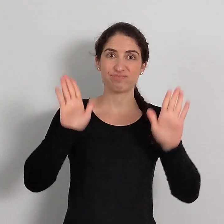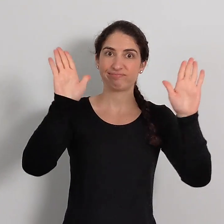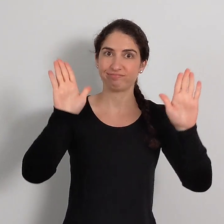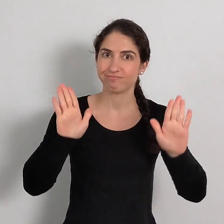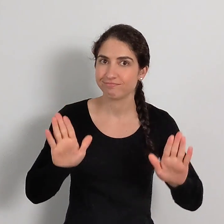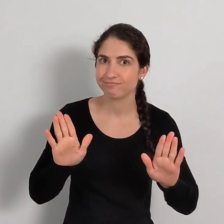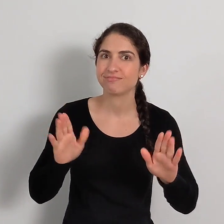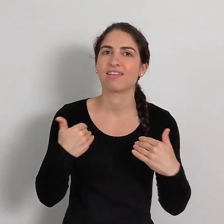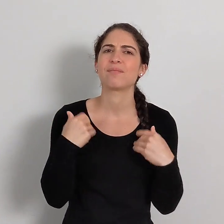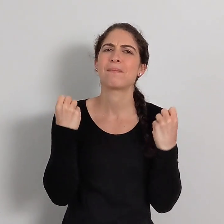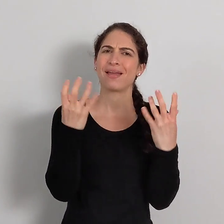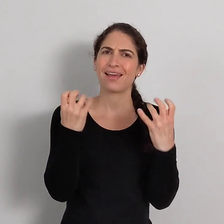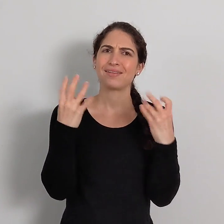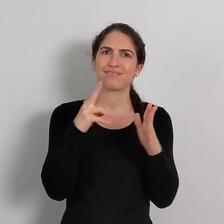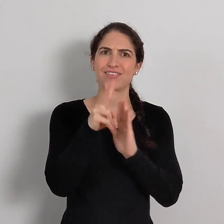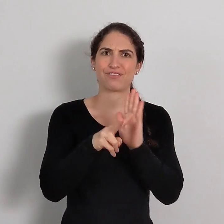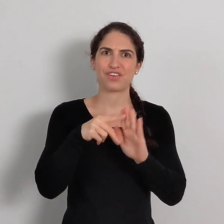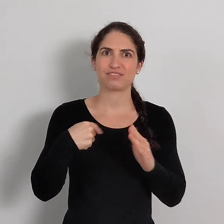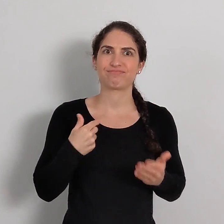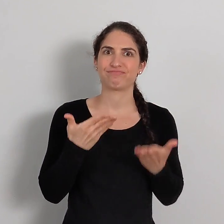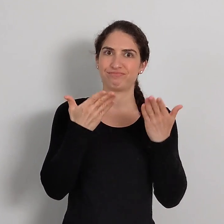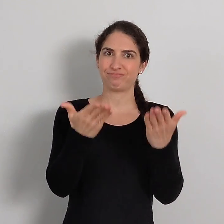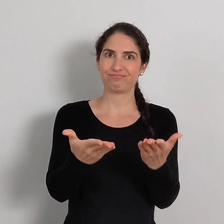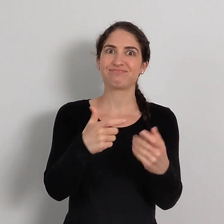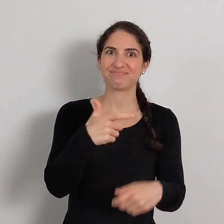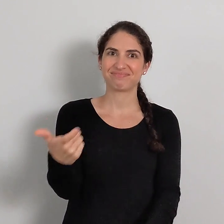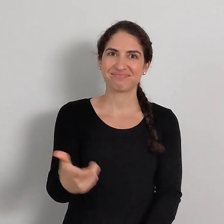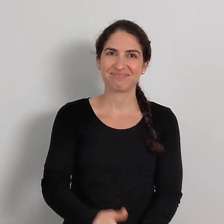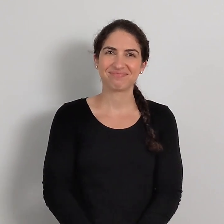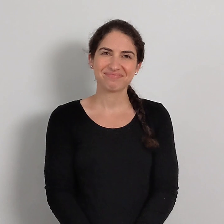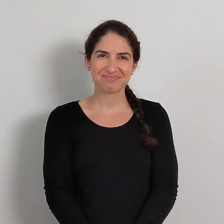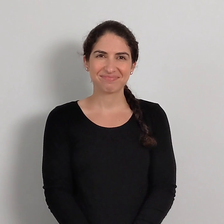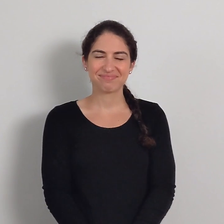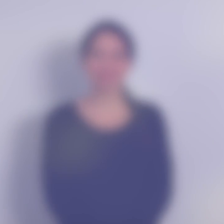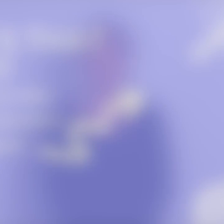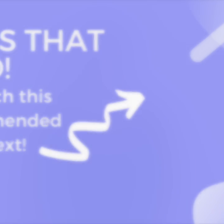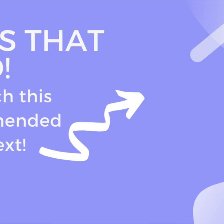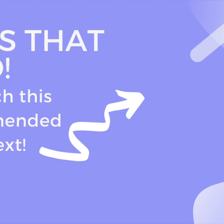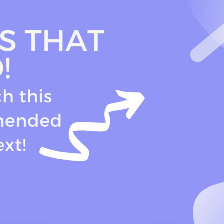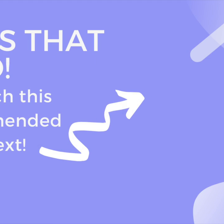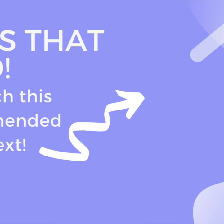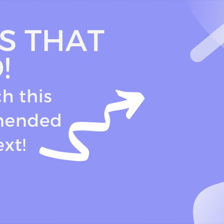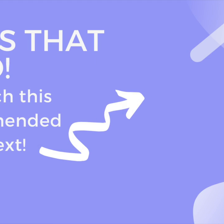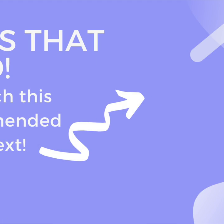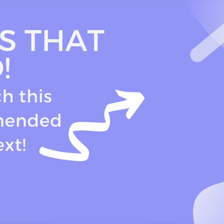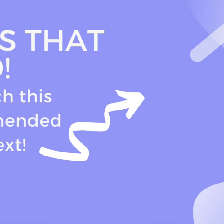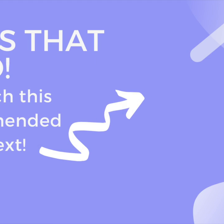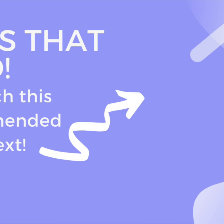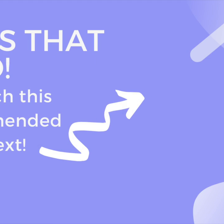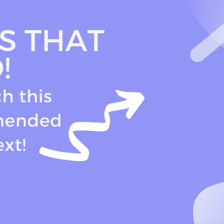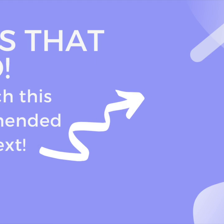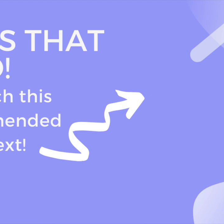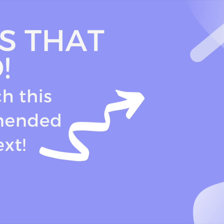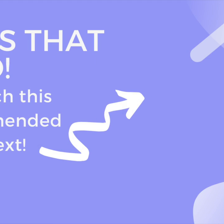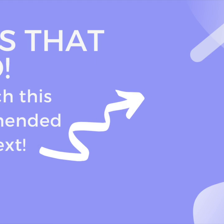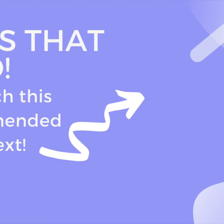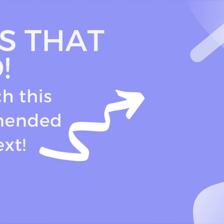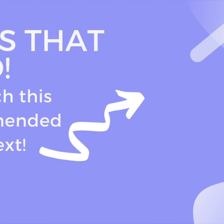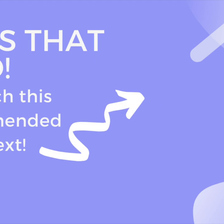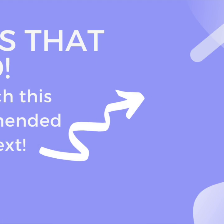That teacher is wonderful, they have many videos I suggest you watch. Thank you so much for watching! If you like this video,